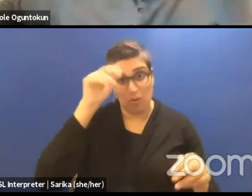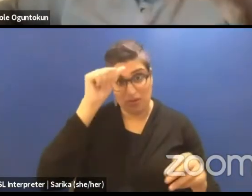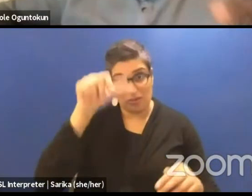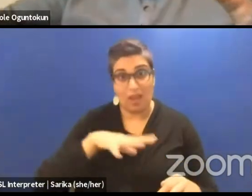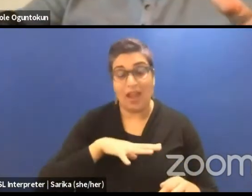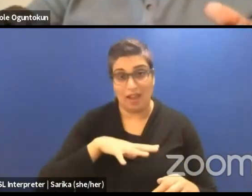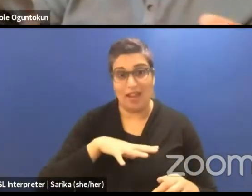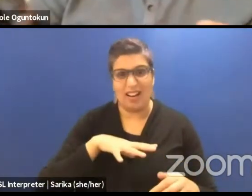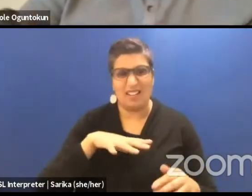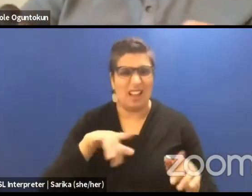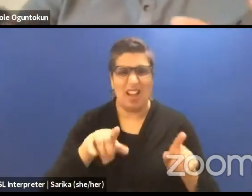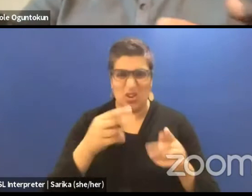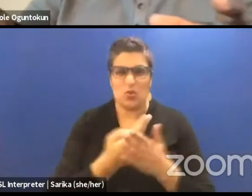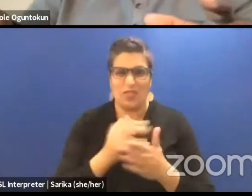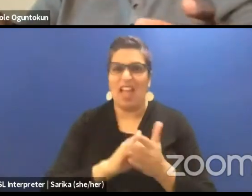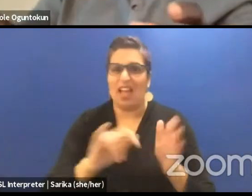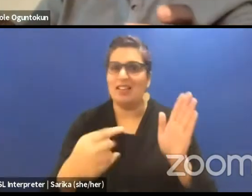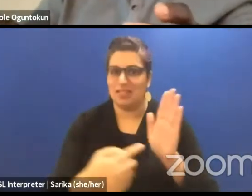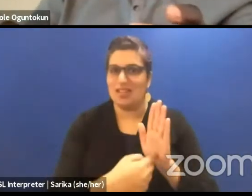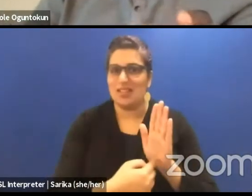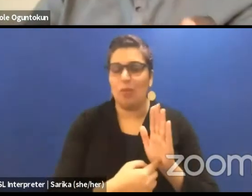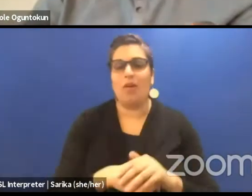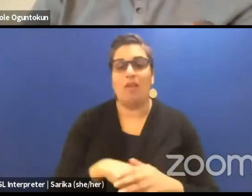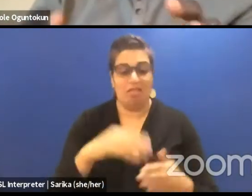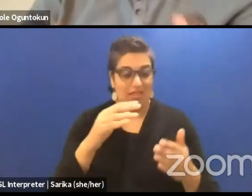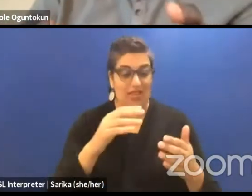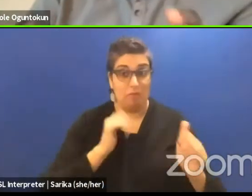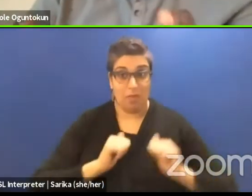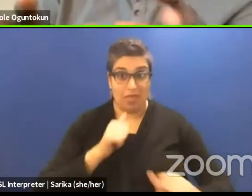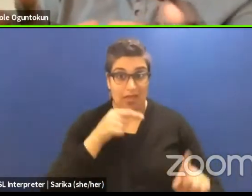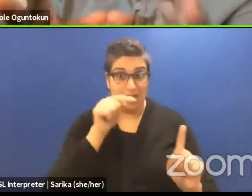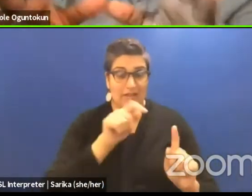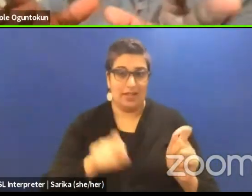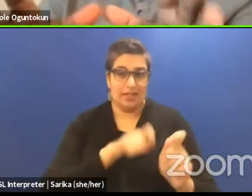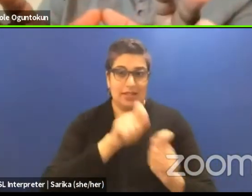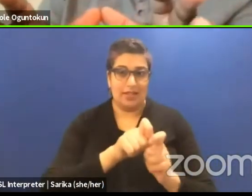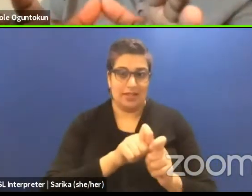So this play is specific to a geographical area.